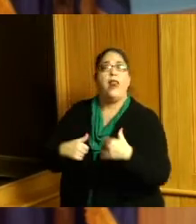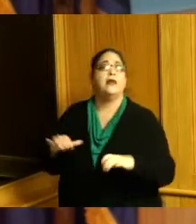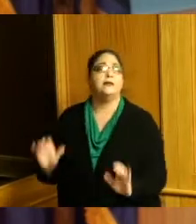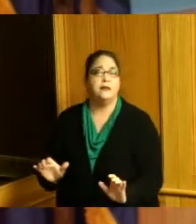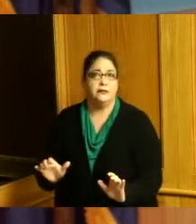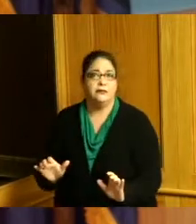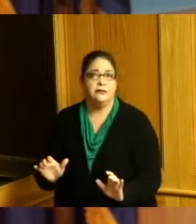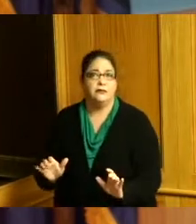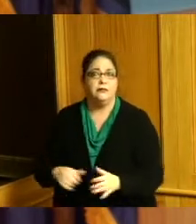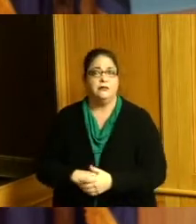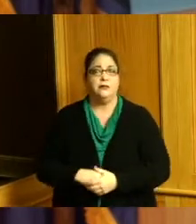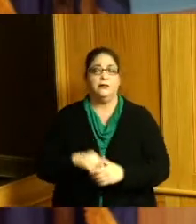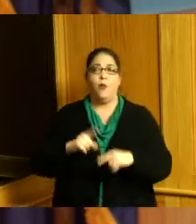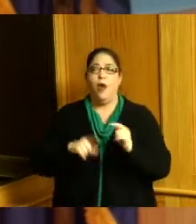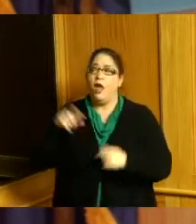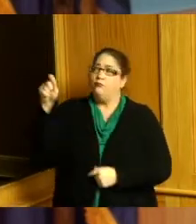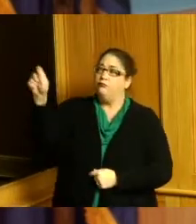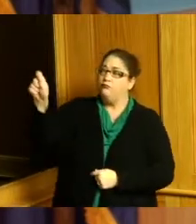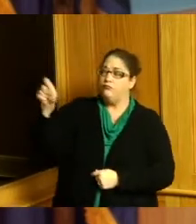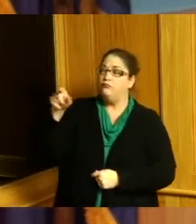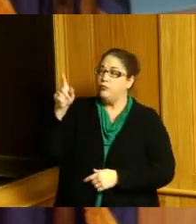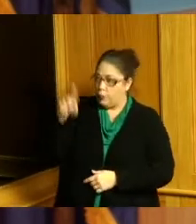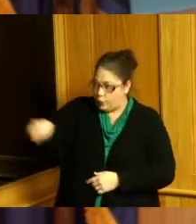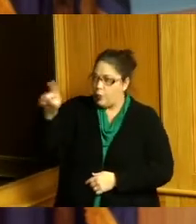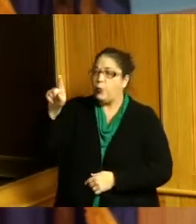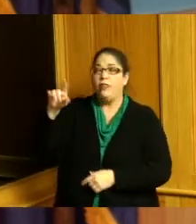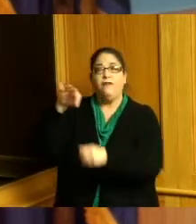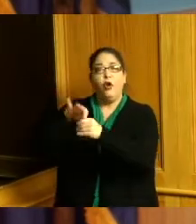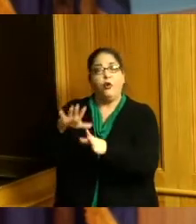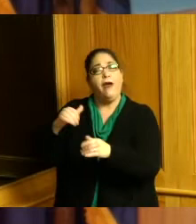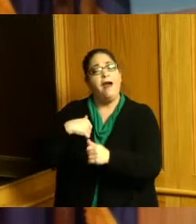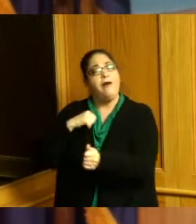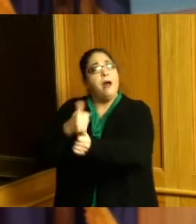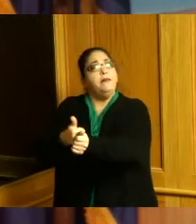and so that you would have a update and so we have a report to the people it started out as